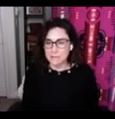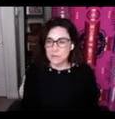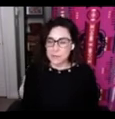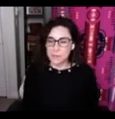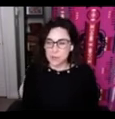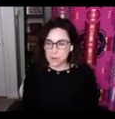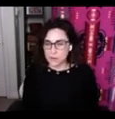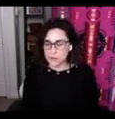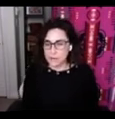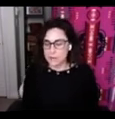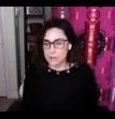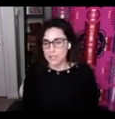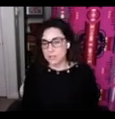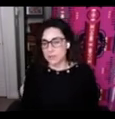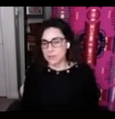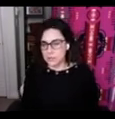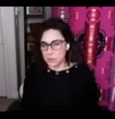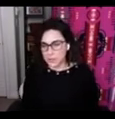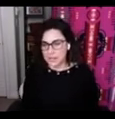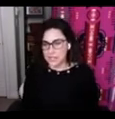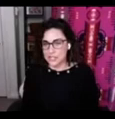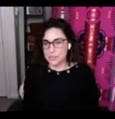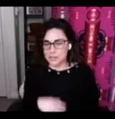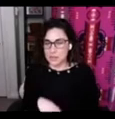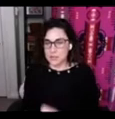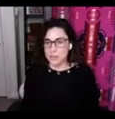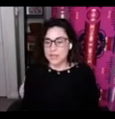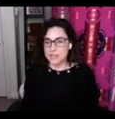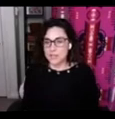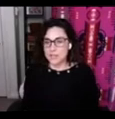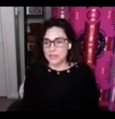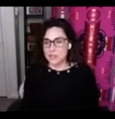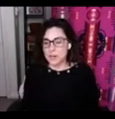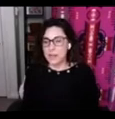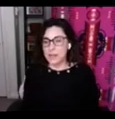First Peoples' Cultural Council which is a provincial organization but is also based here in Victoria